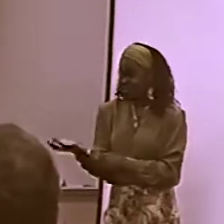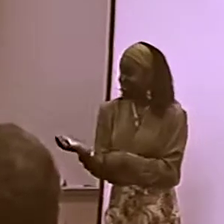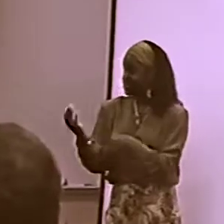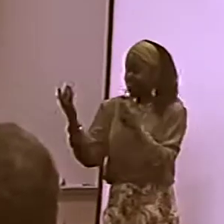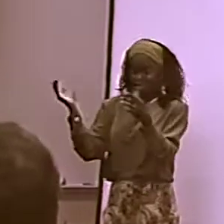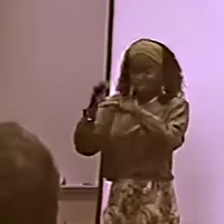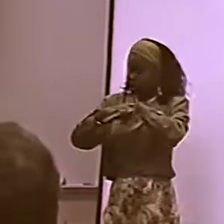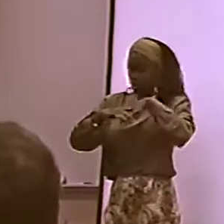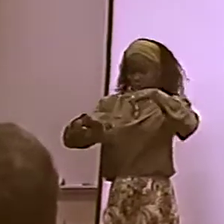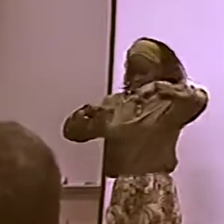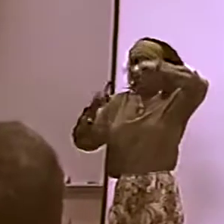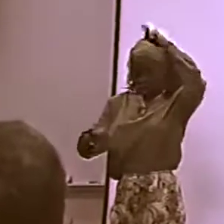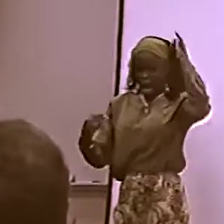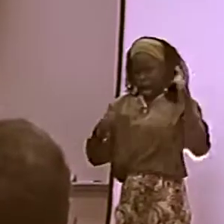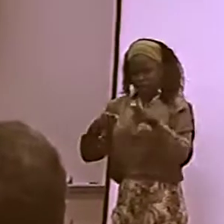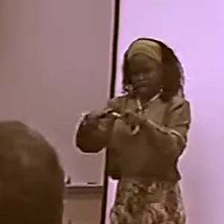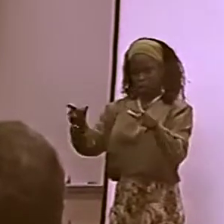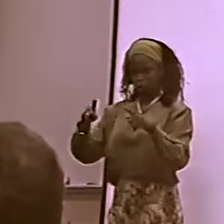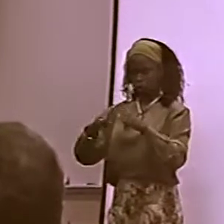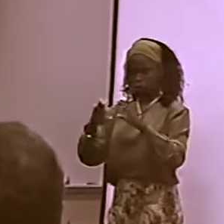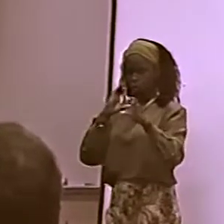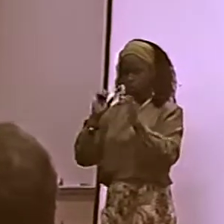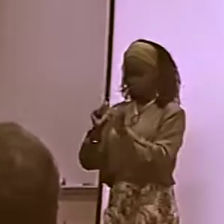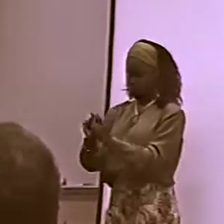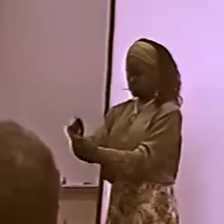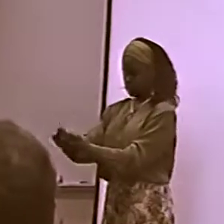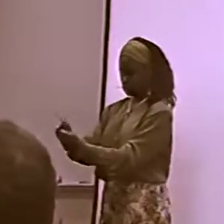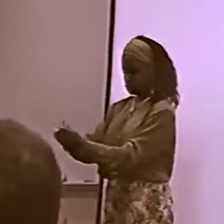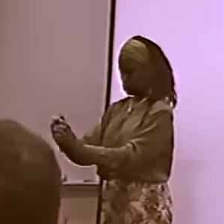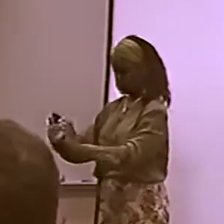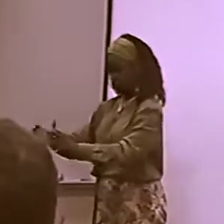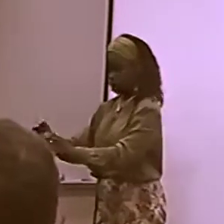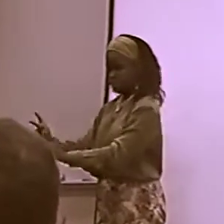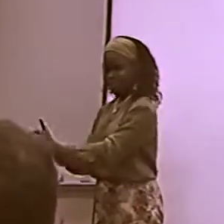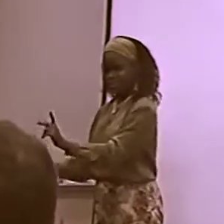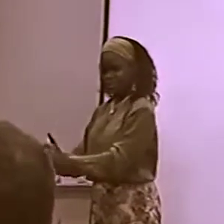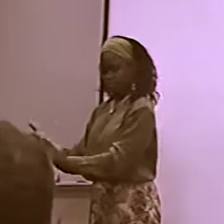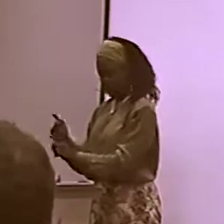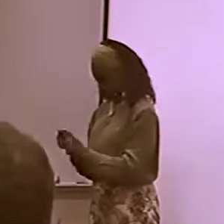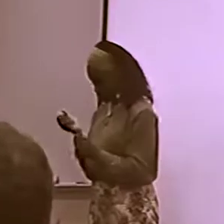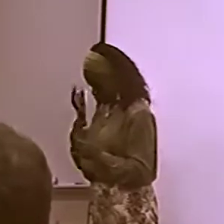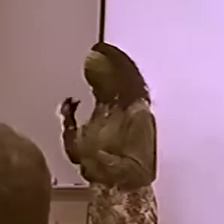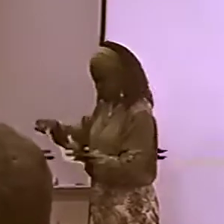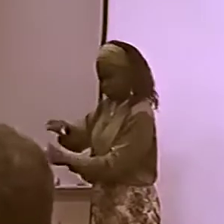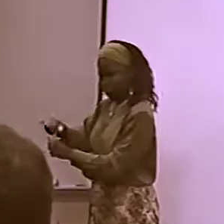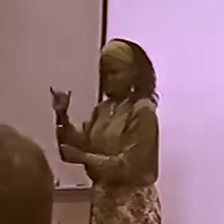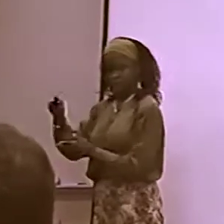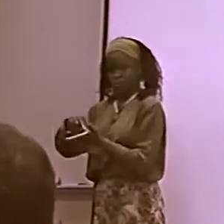GERMAN OR AFRICAN-- GERMANY OR DIFFERENT COUNTRIES IN AFRICA